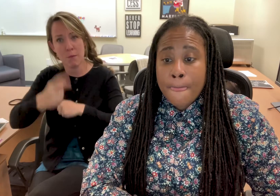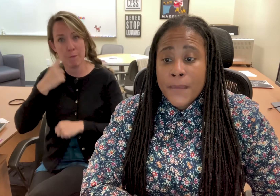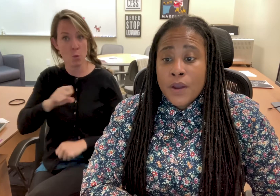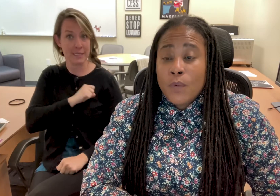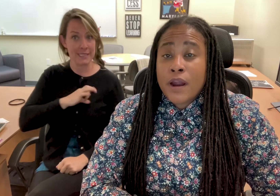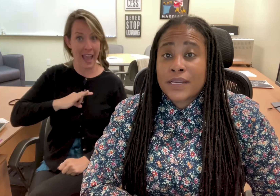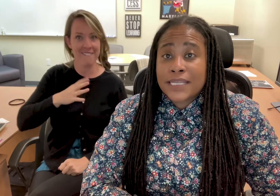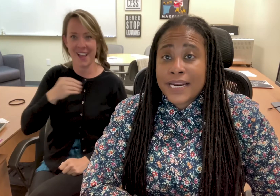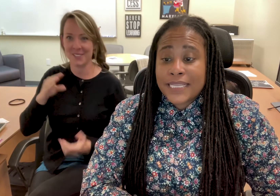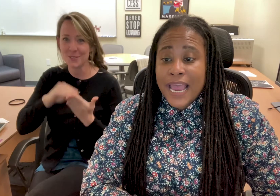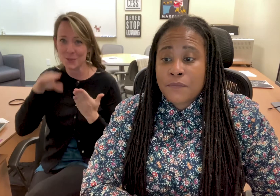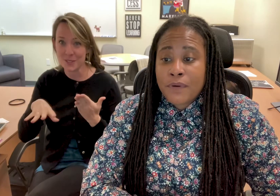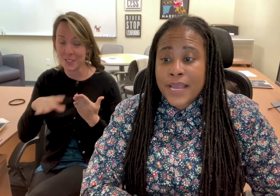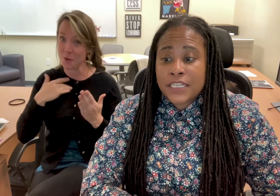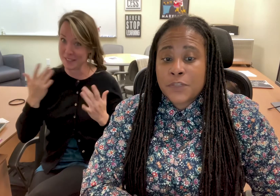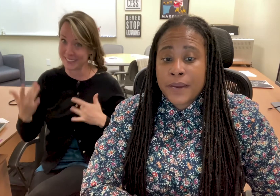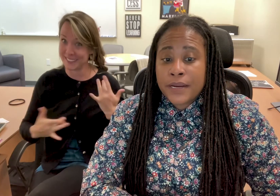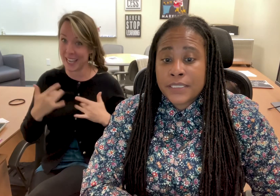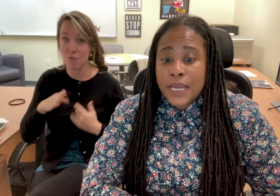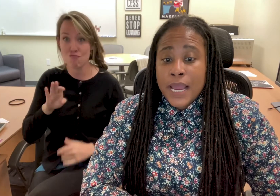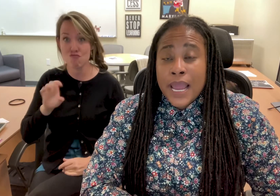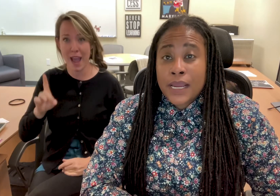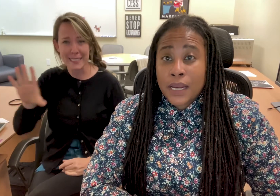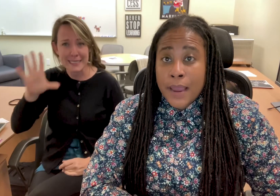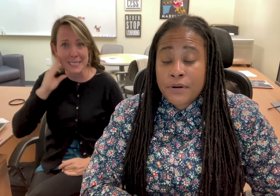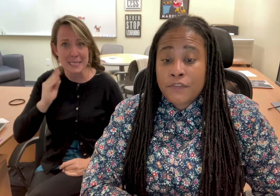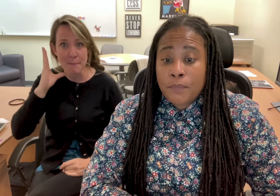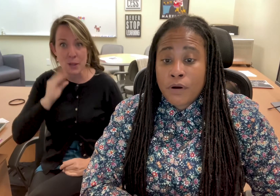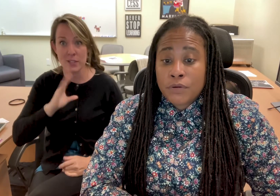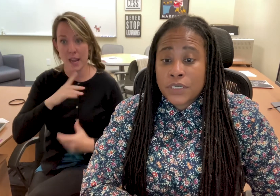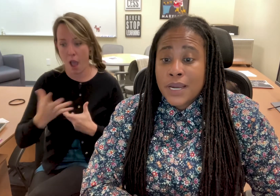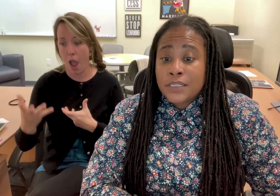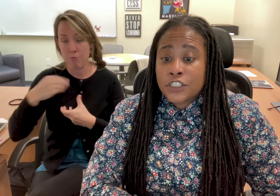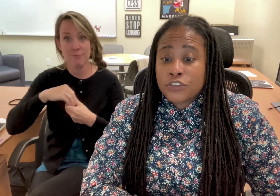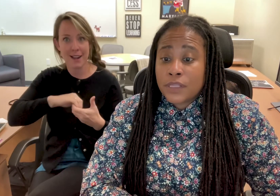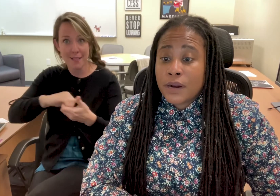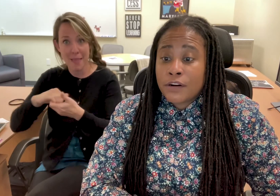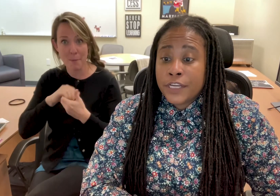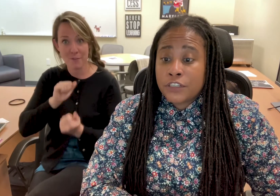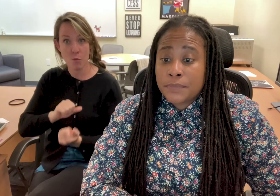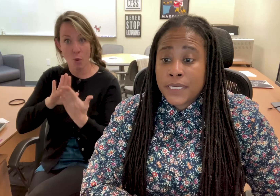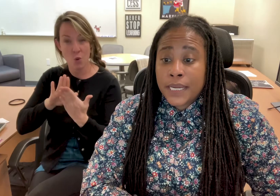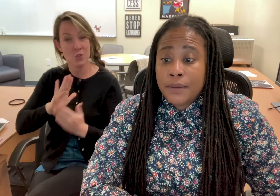We are excited to have Brad’s experience and collaborative approach to strengthen our leadership team